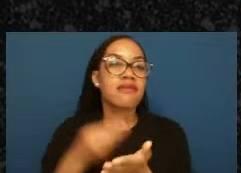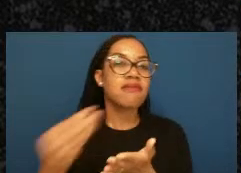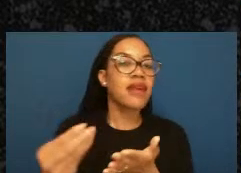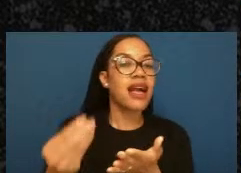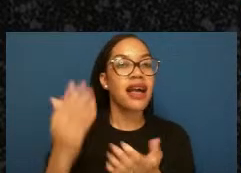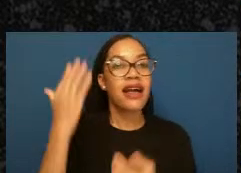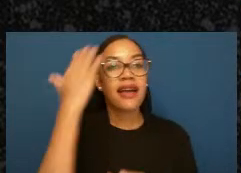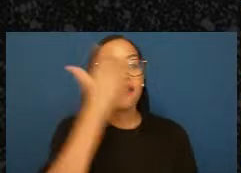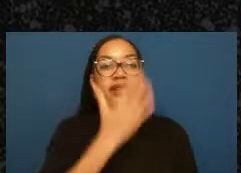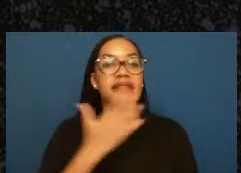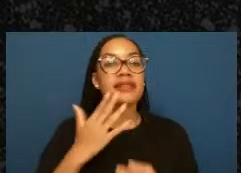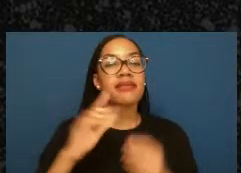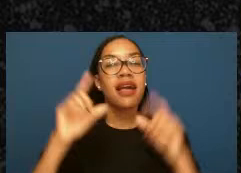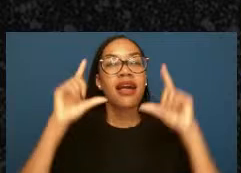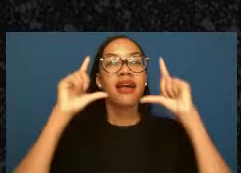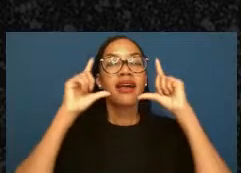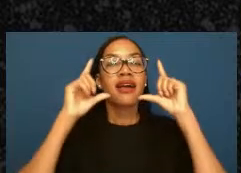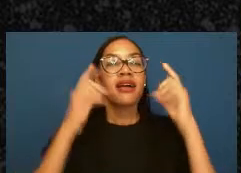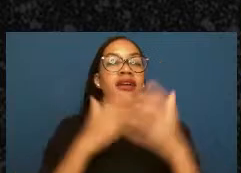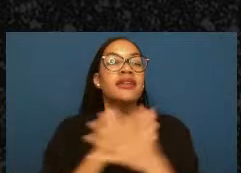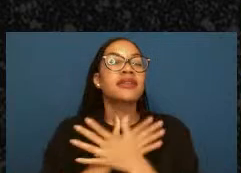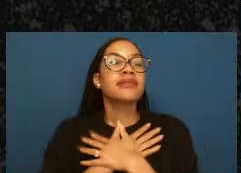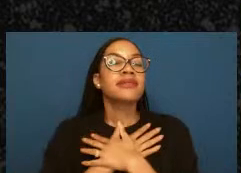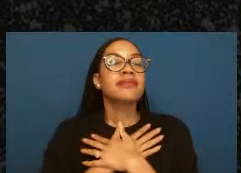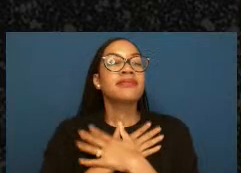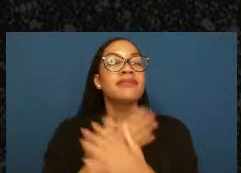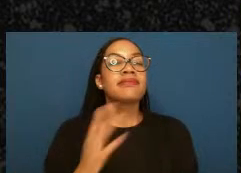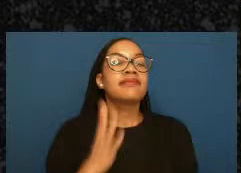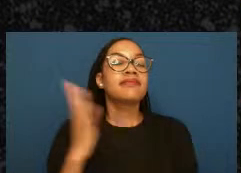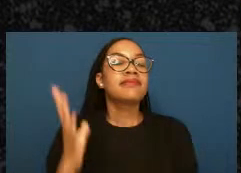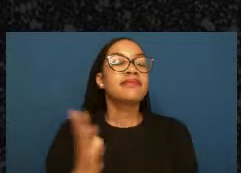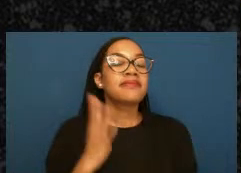And those things are great, and they're about they're valid forms of self-care, but the ways